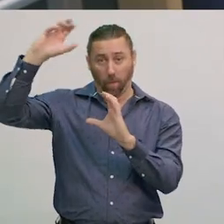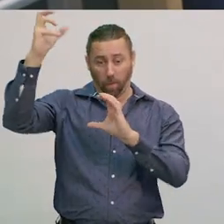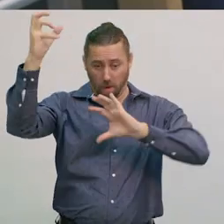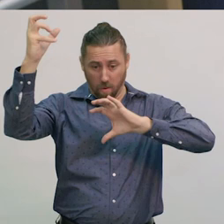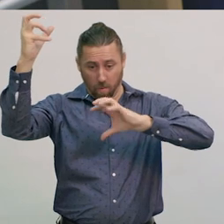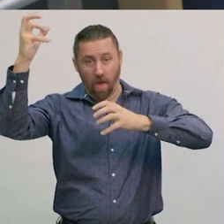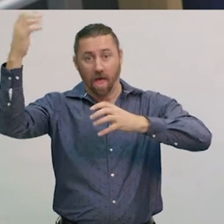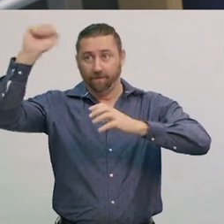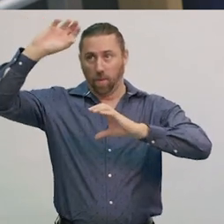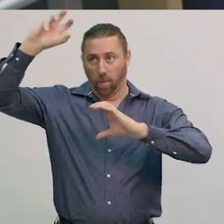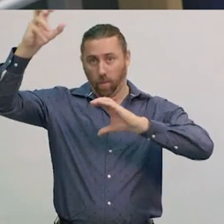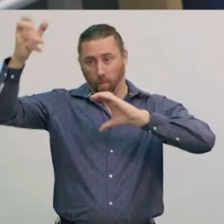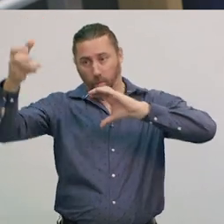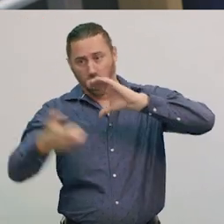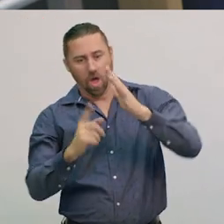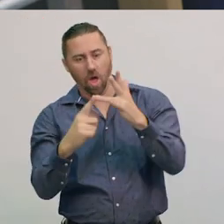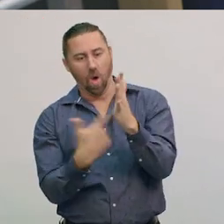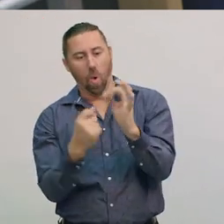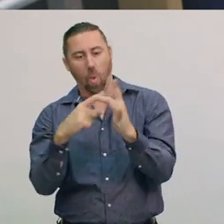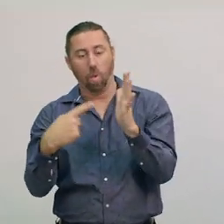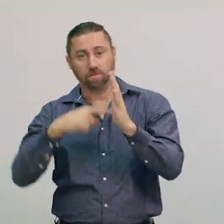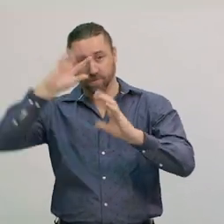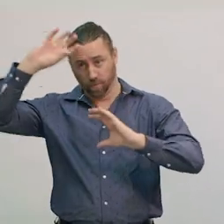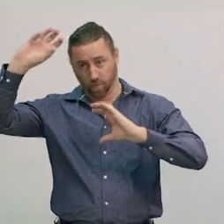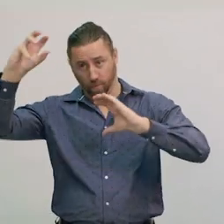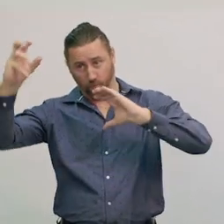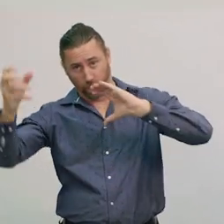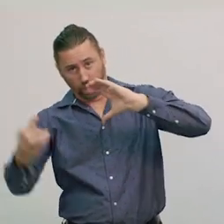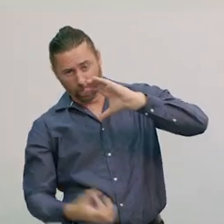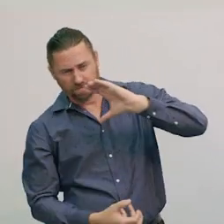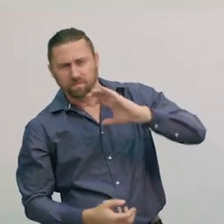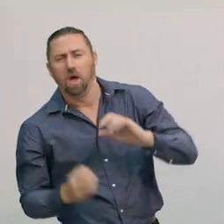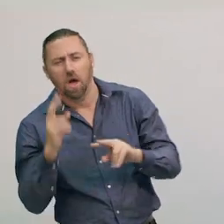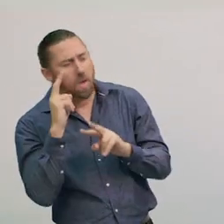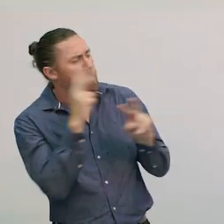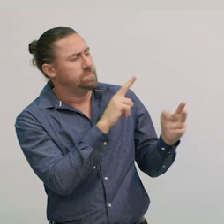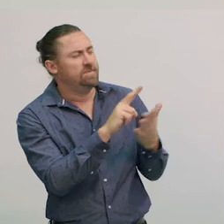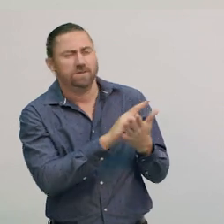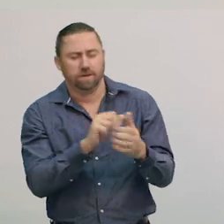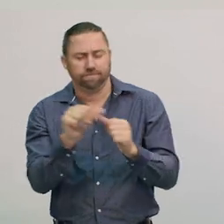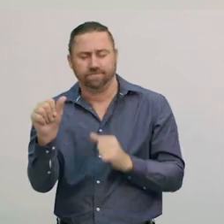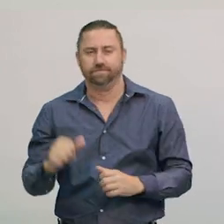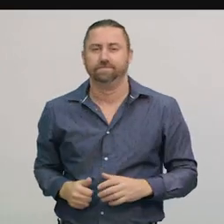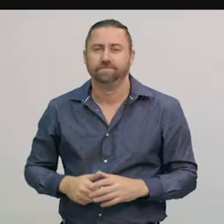it also moves around the Earth in an orbit. Let's take a look at this video to learn more.